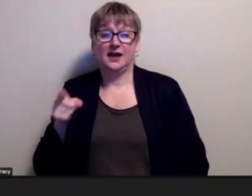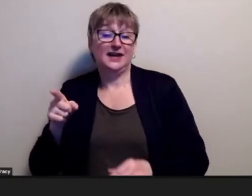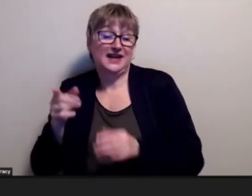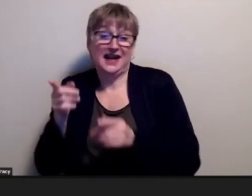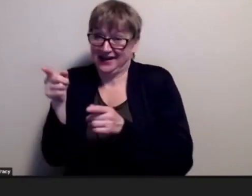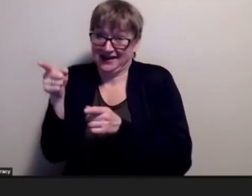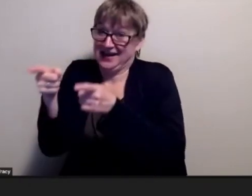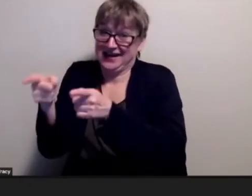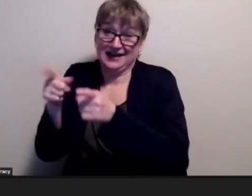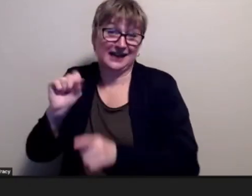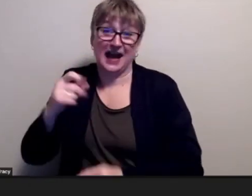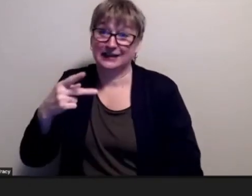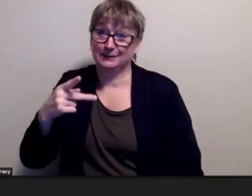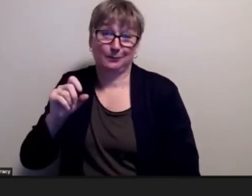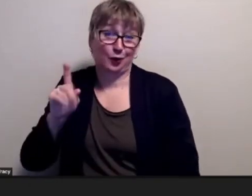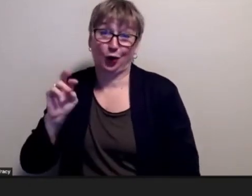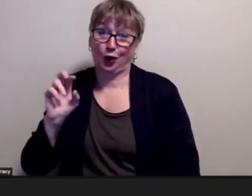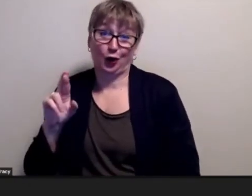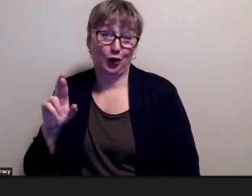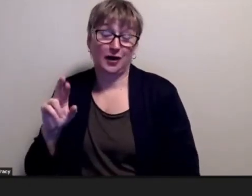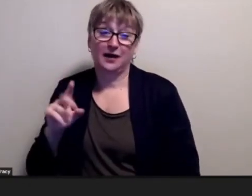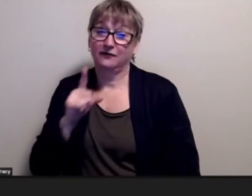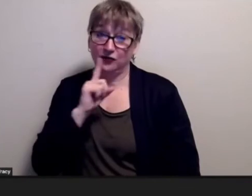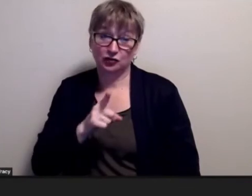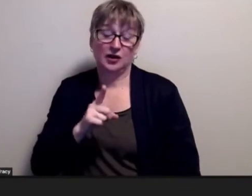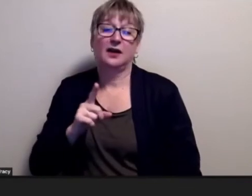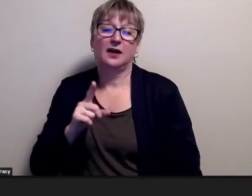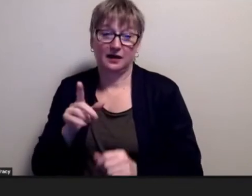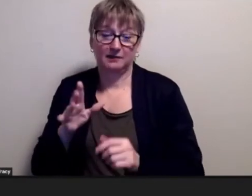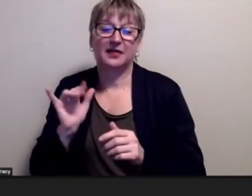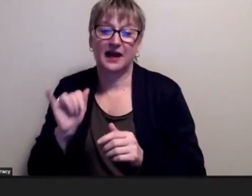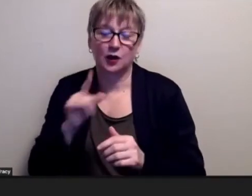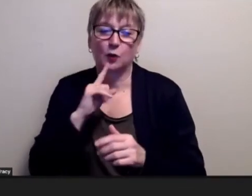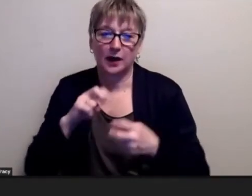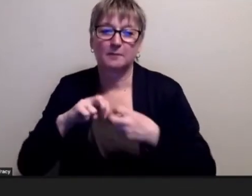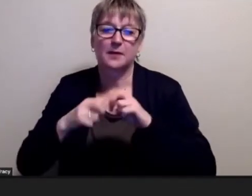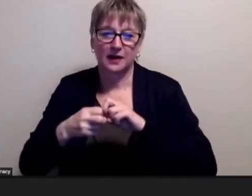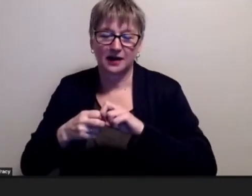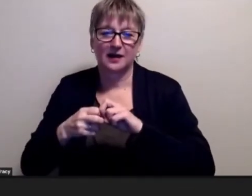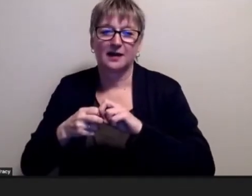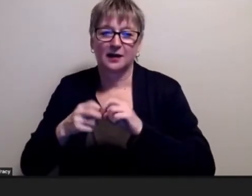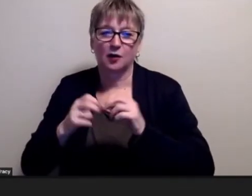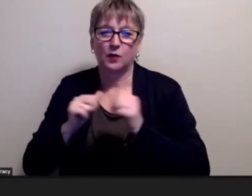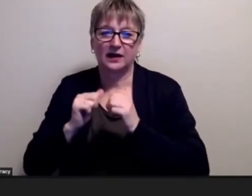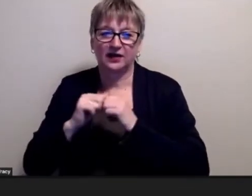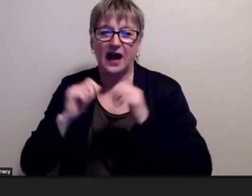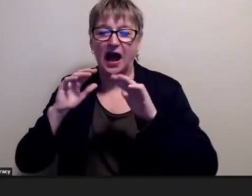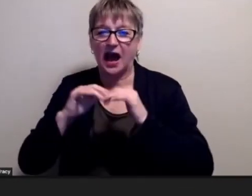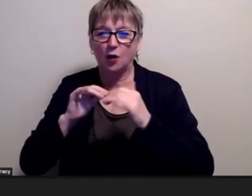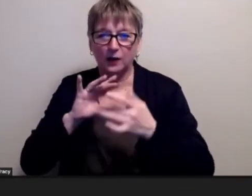definitely being got a real problem with the way he can connect with the world and connect with